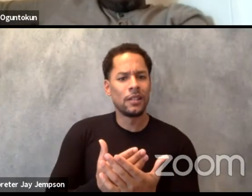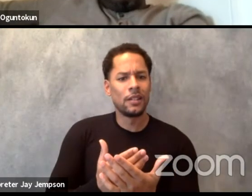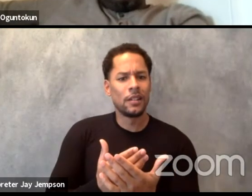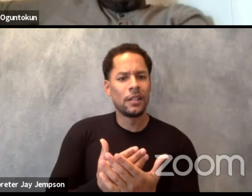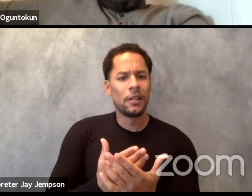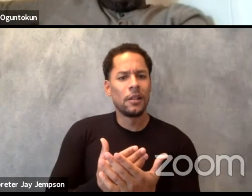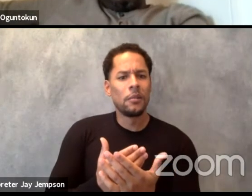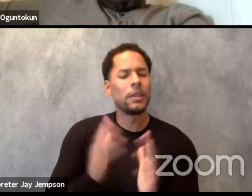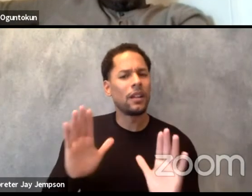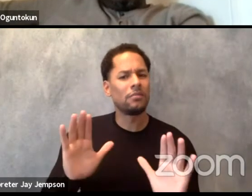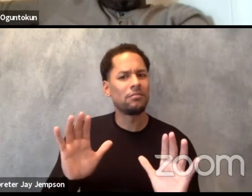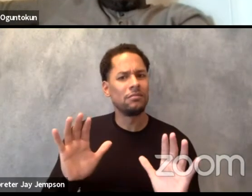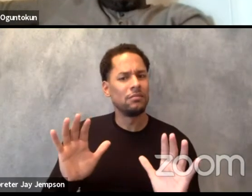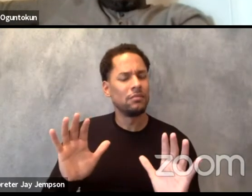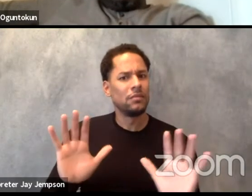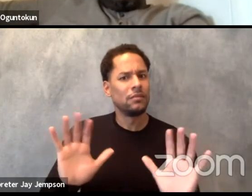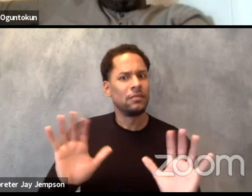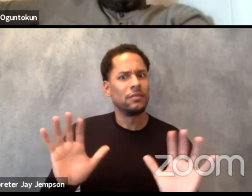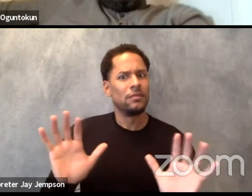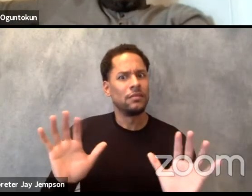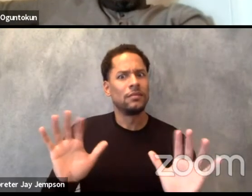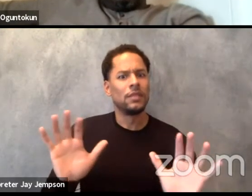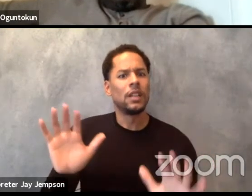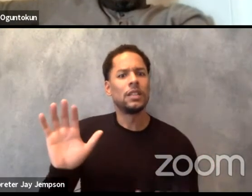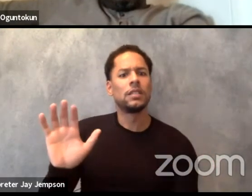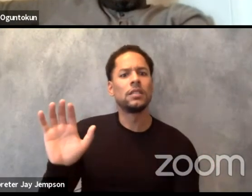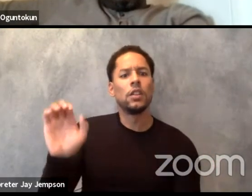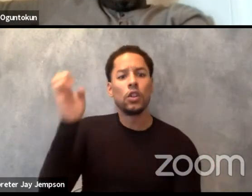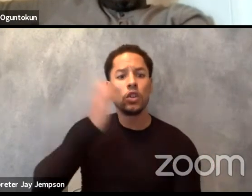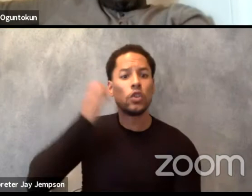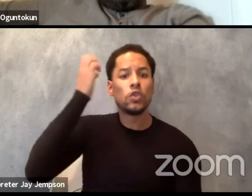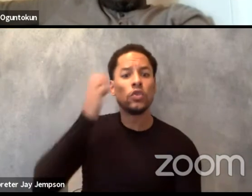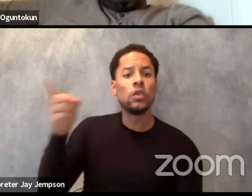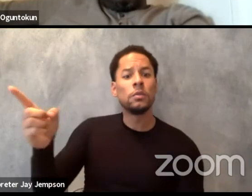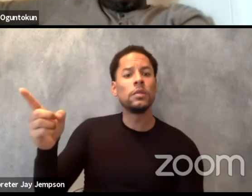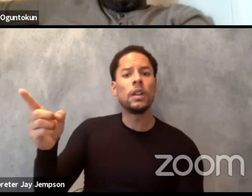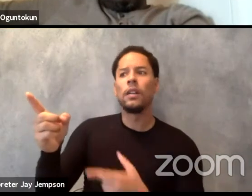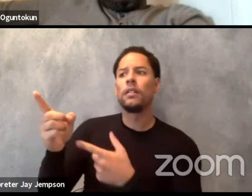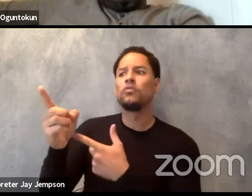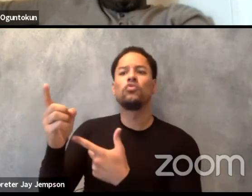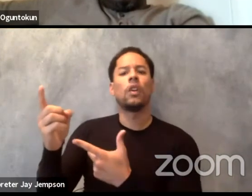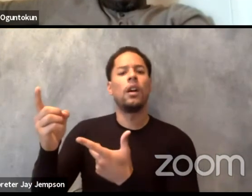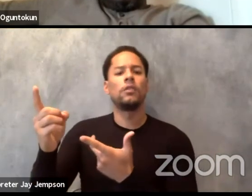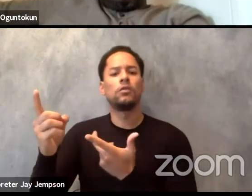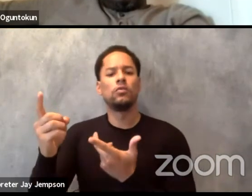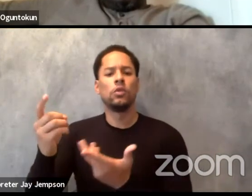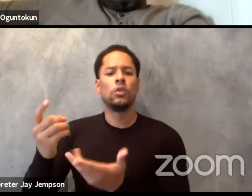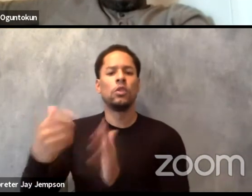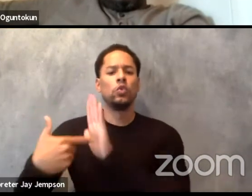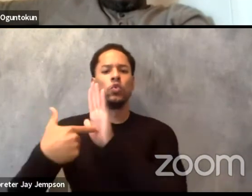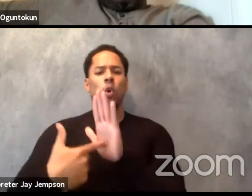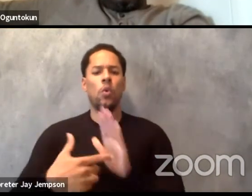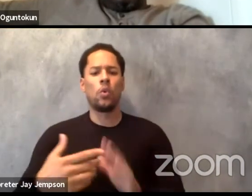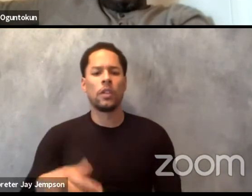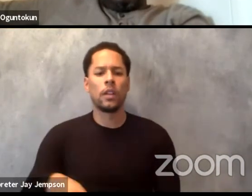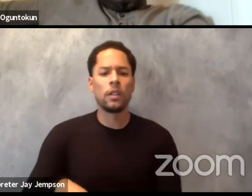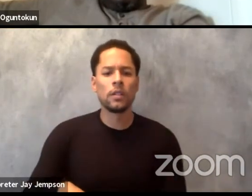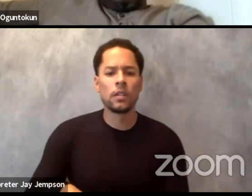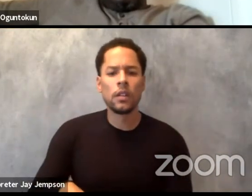is creating an image of itself as a monolithic culture. That one German dramaturge can work with a Spanish company,